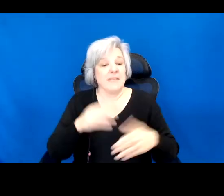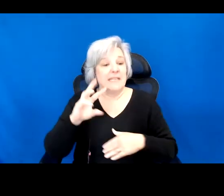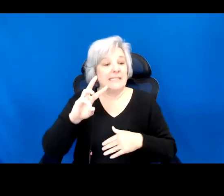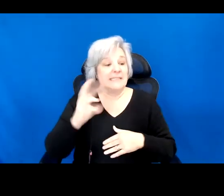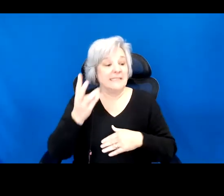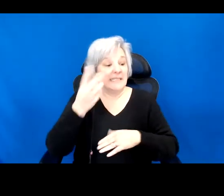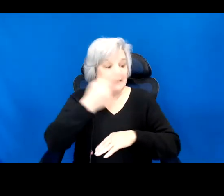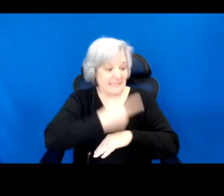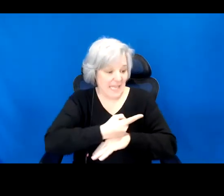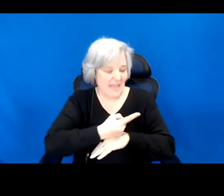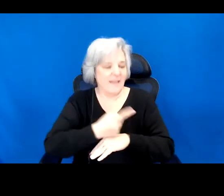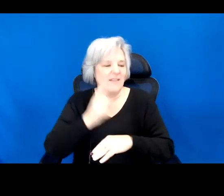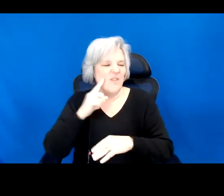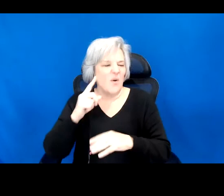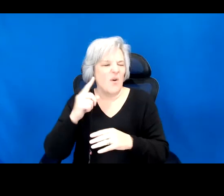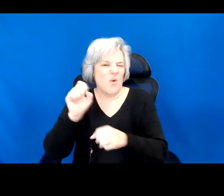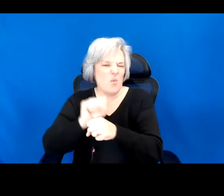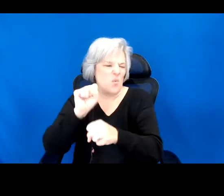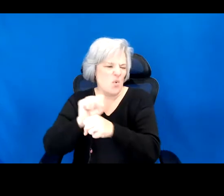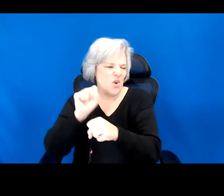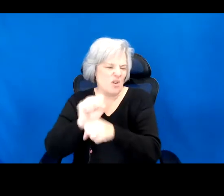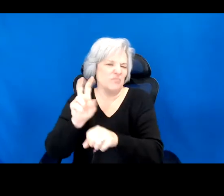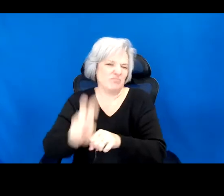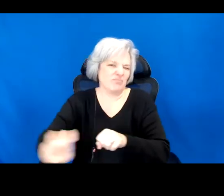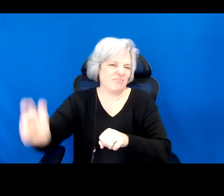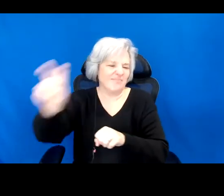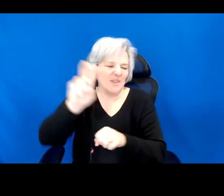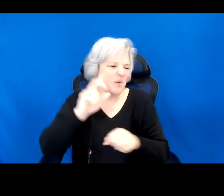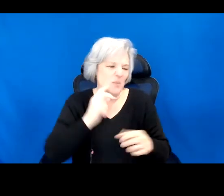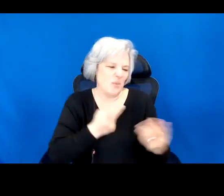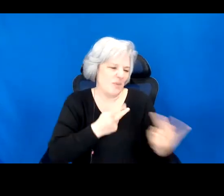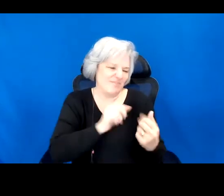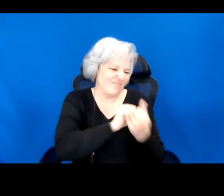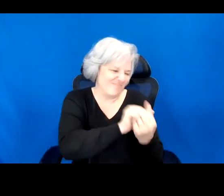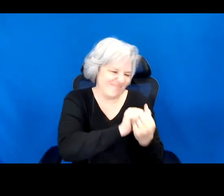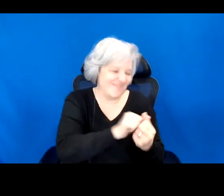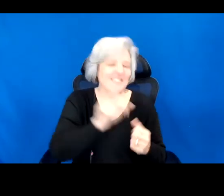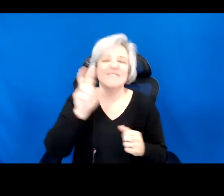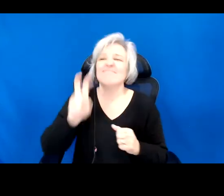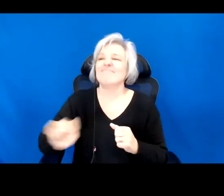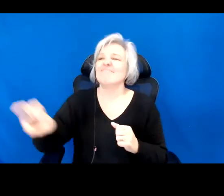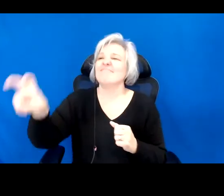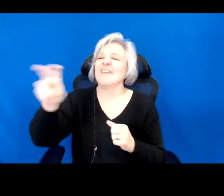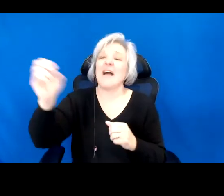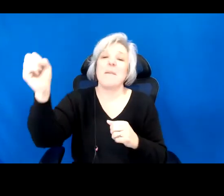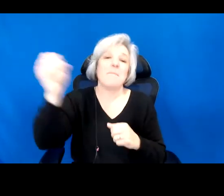the longest period that I have been away from you, I FaceTime home and find you deeply engaged